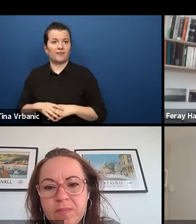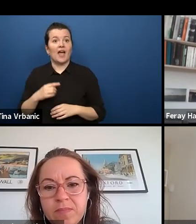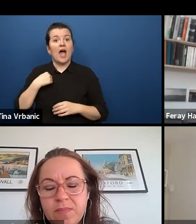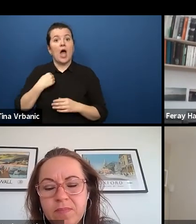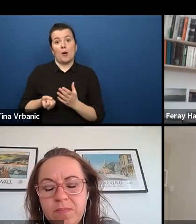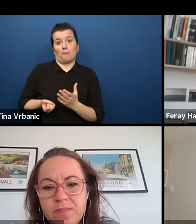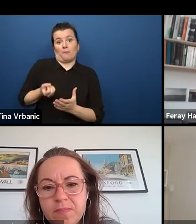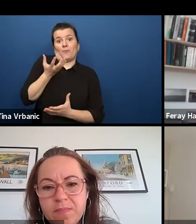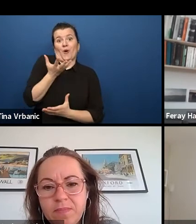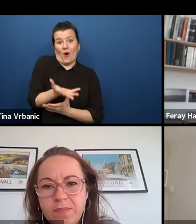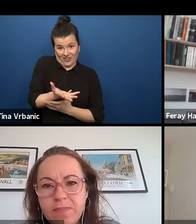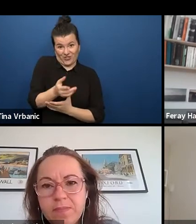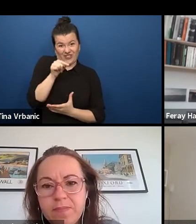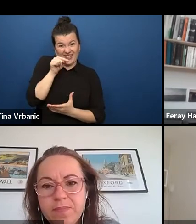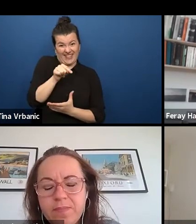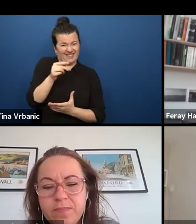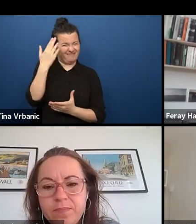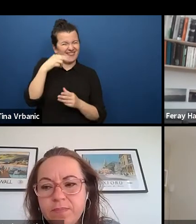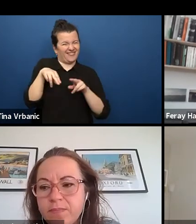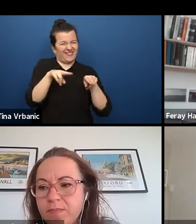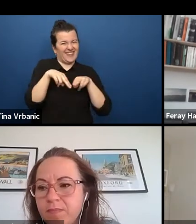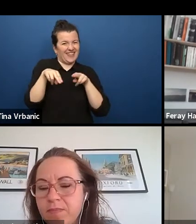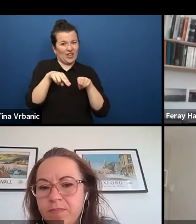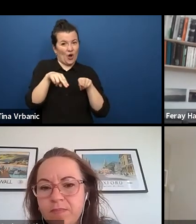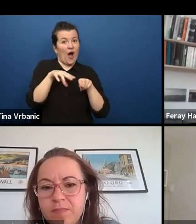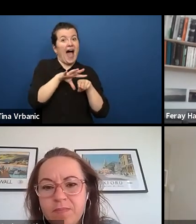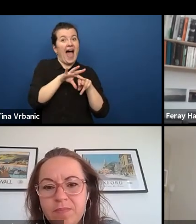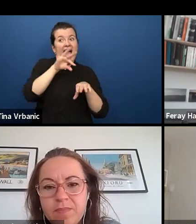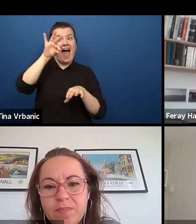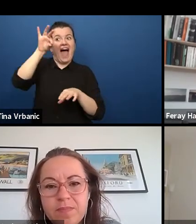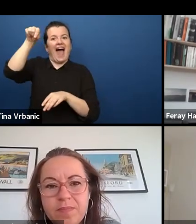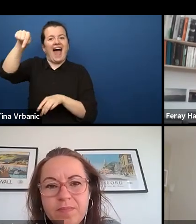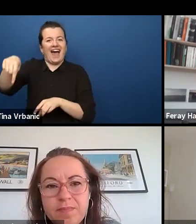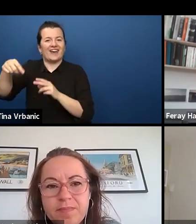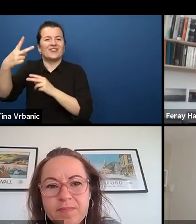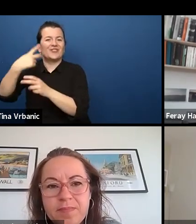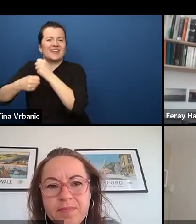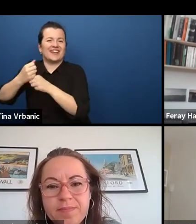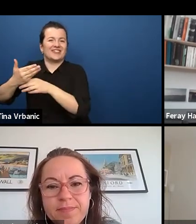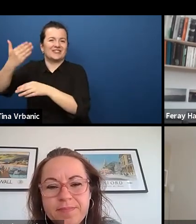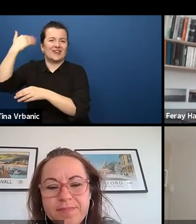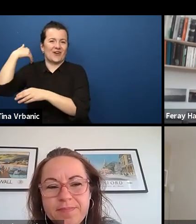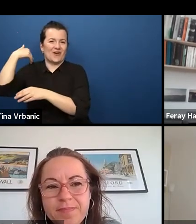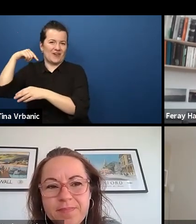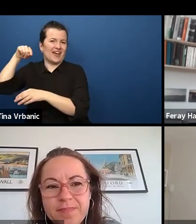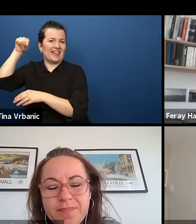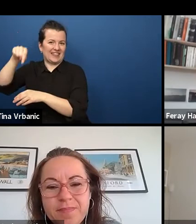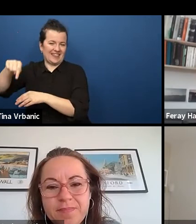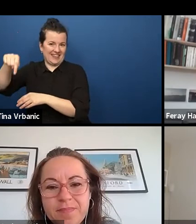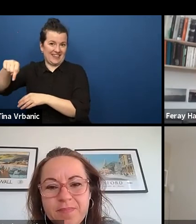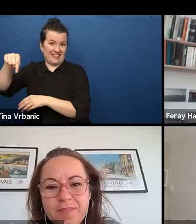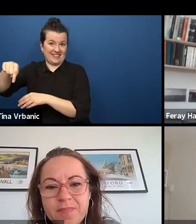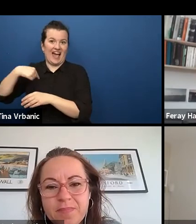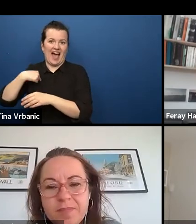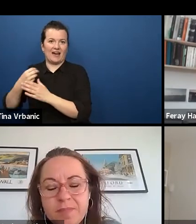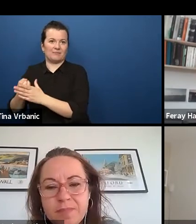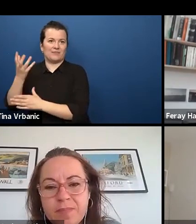was actually my monologue in that play, because I was like getting into that type of character.